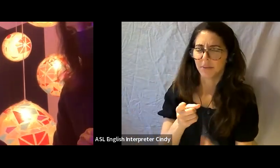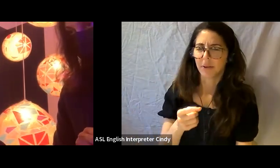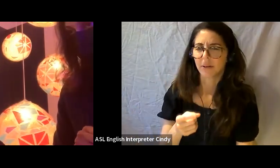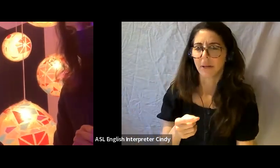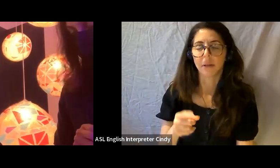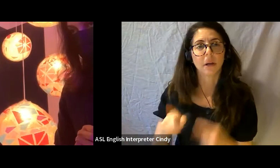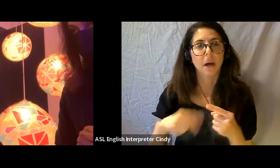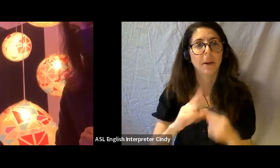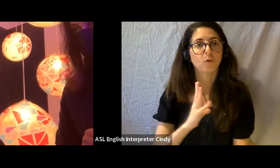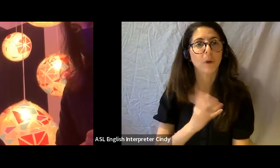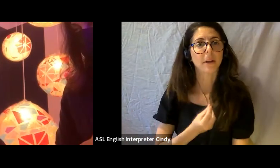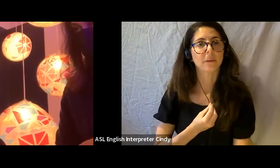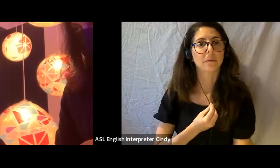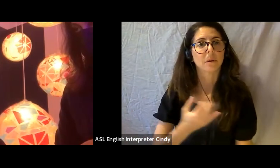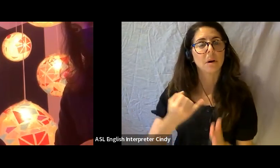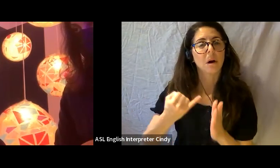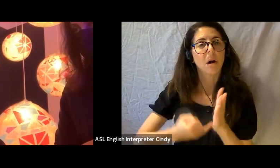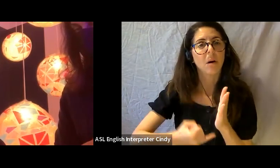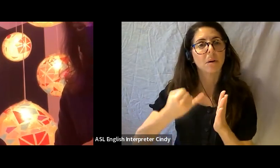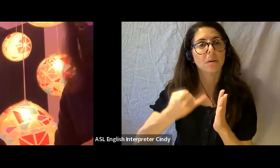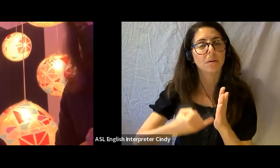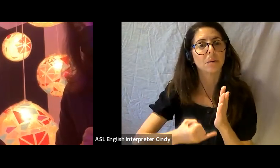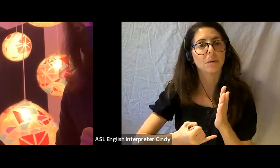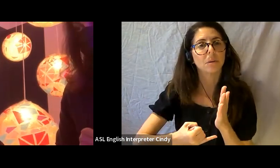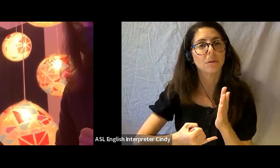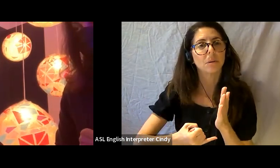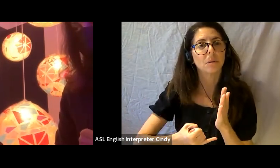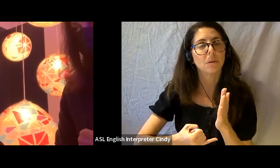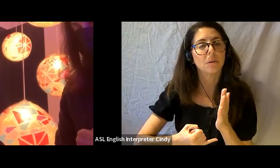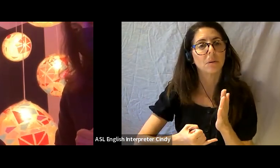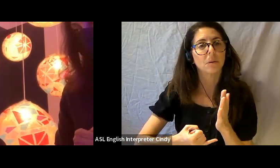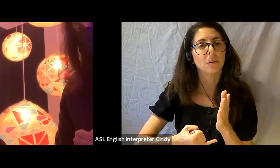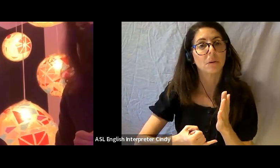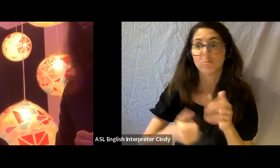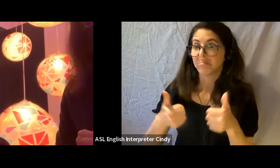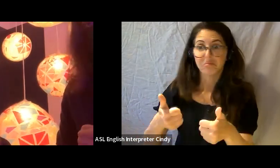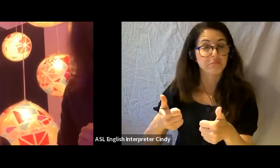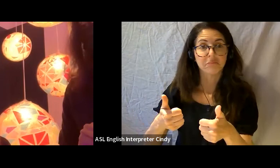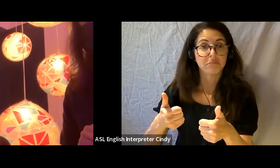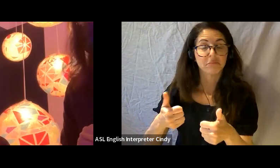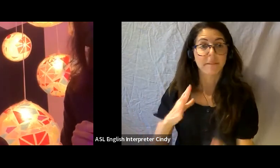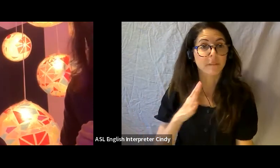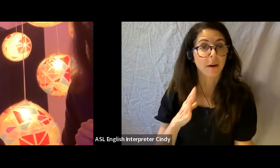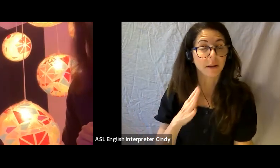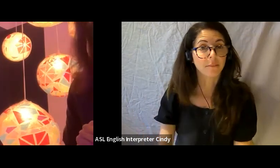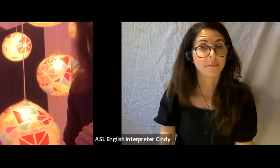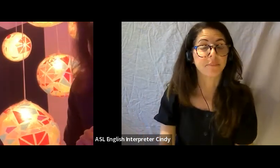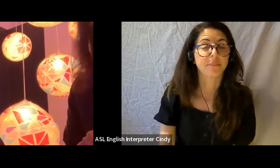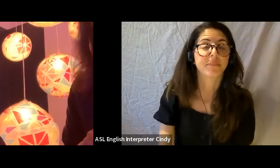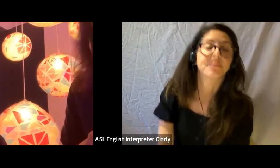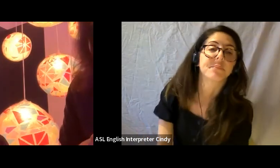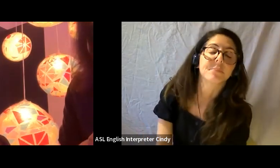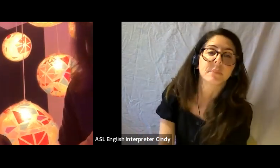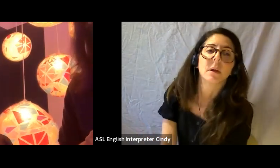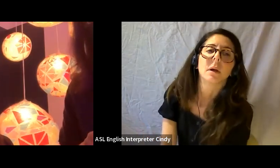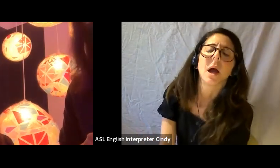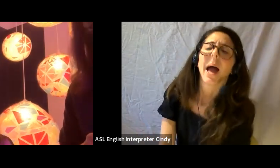Yeah, that’s great, you can, the project can evolve as well